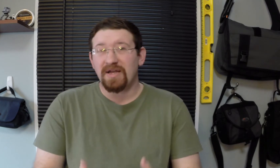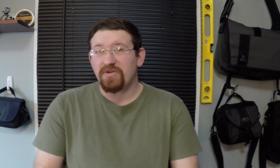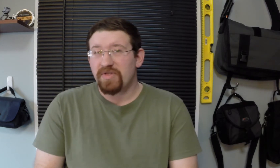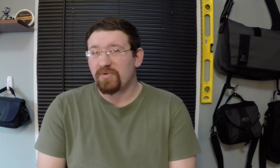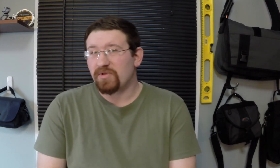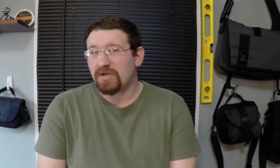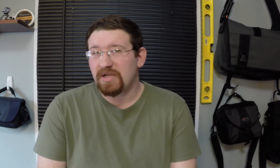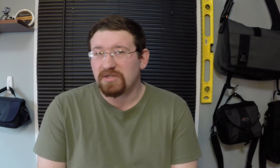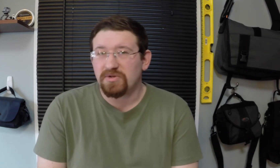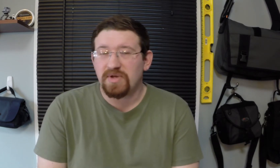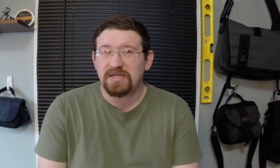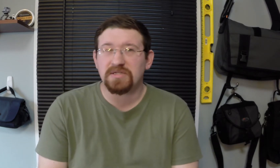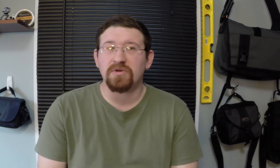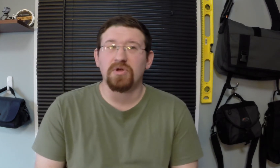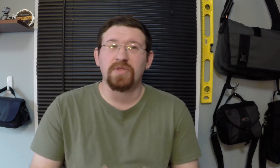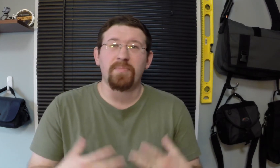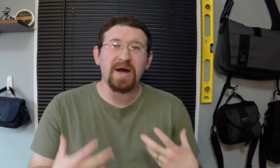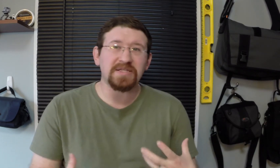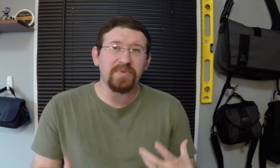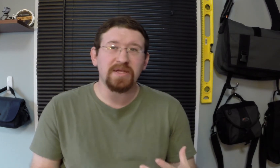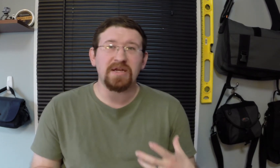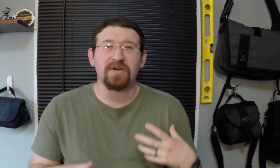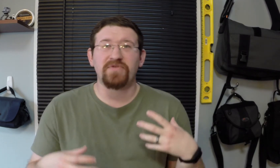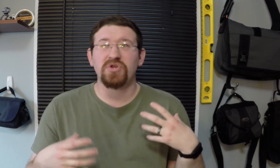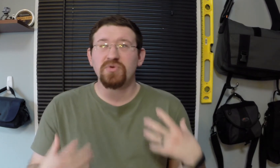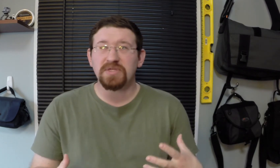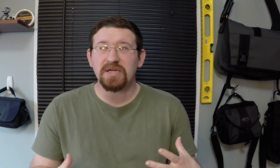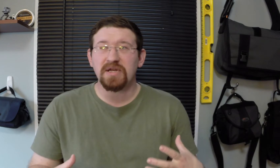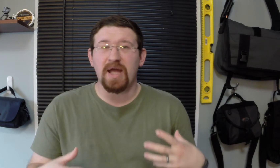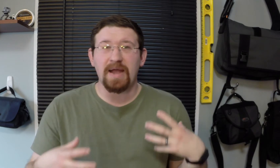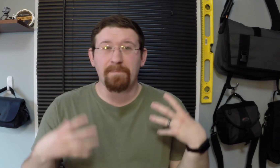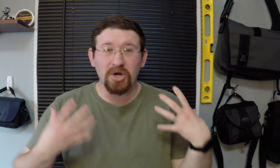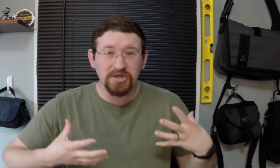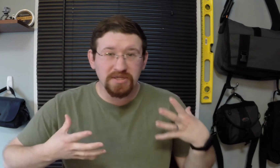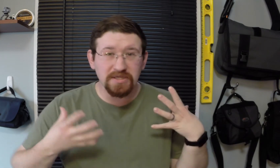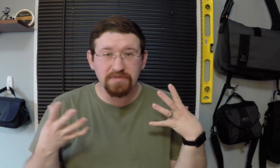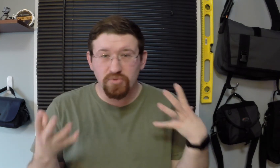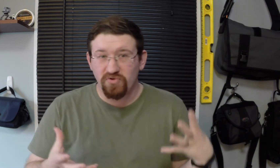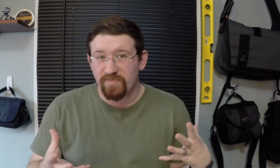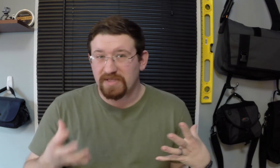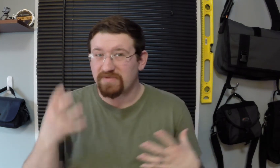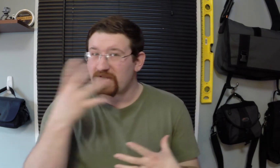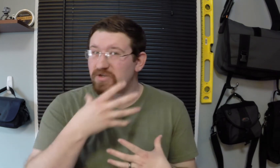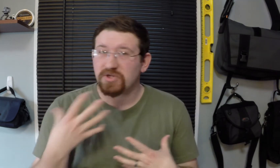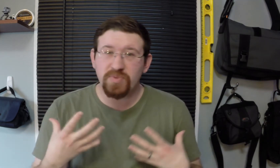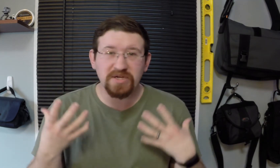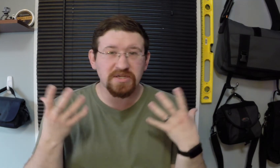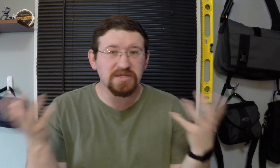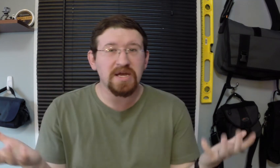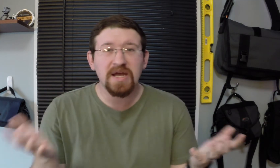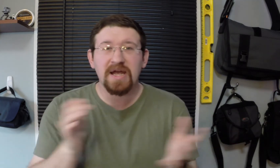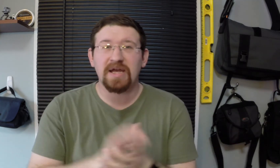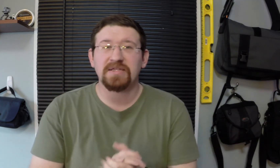So another thing we're looking into is the possibility of using a person's movements, facial expressions, hands,